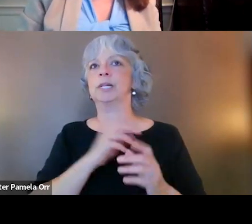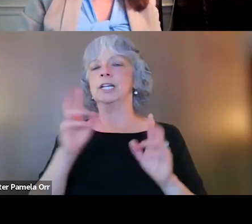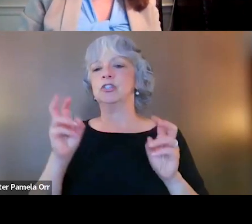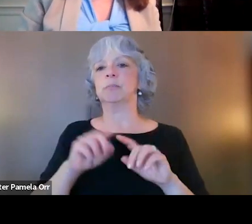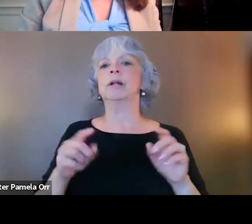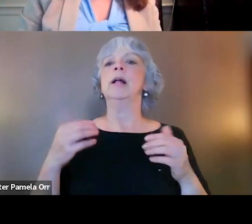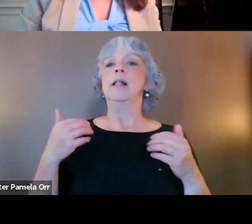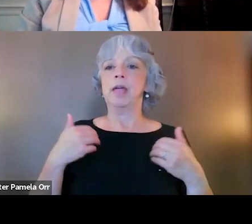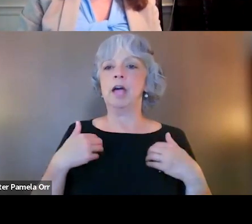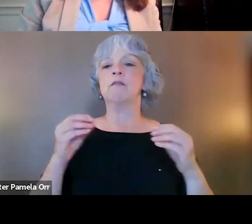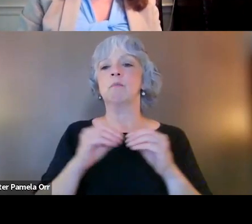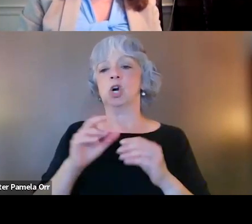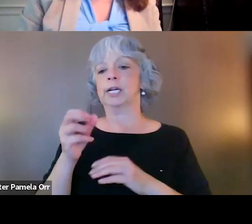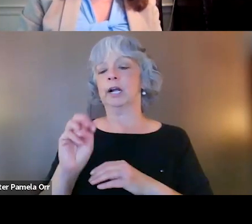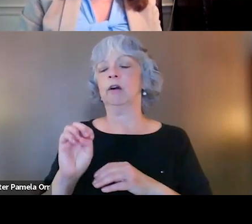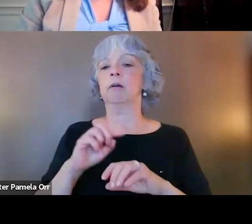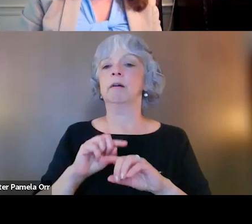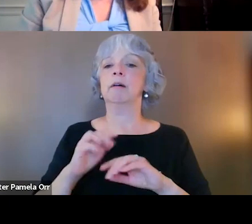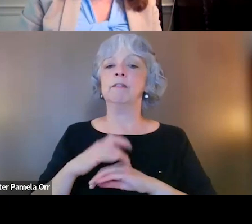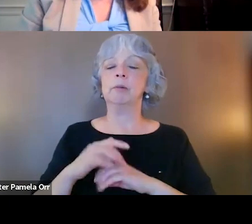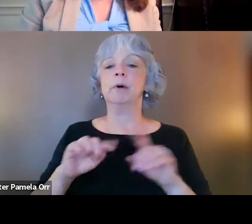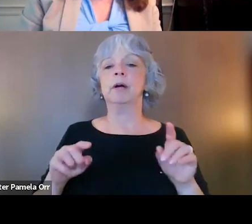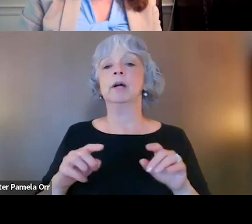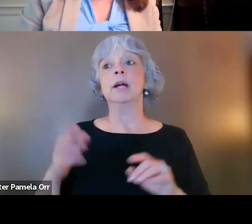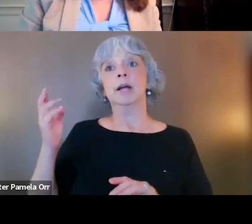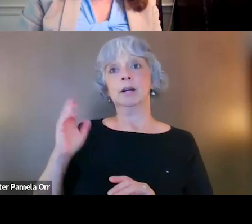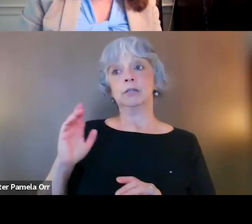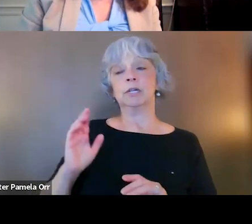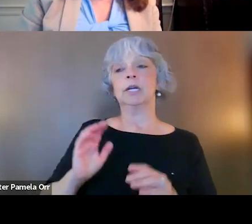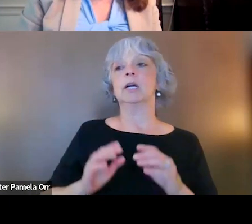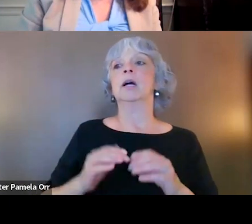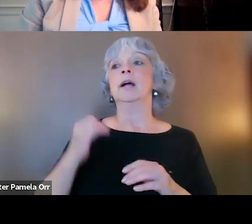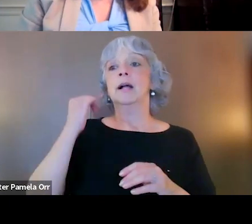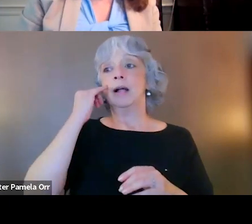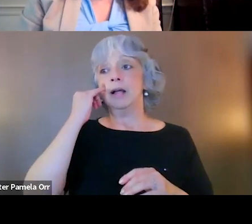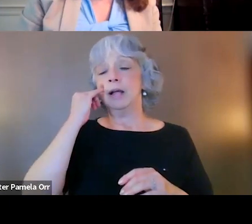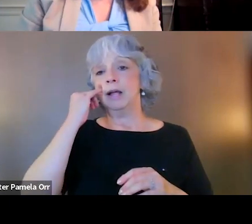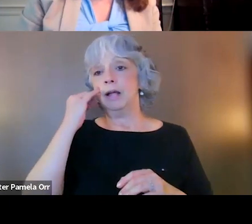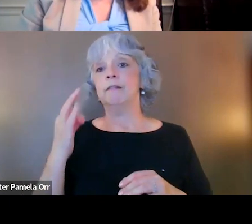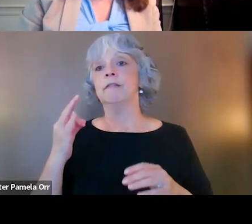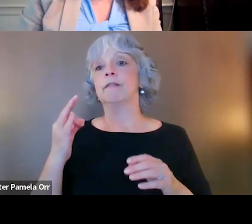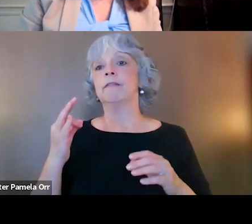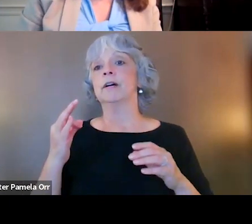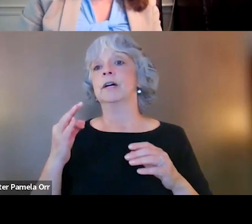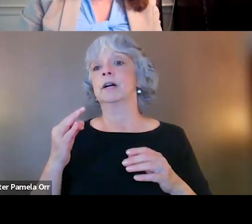but historically, service members have been excluded from treatment courts sometimes because they can't get VA care.